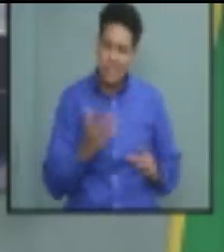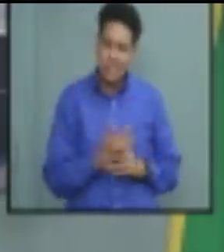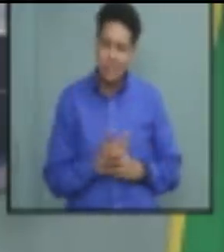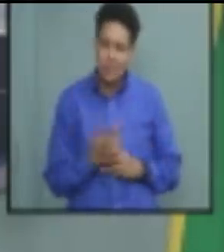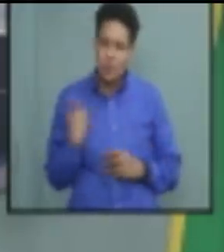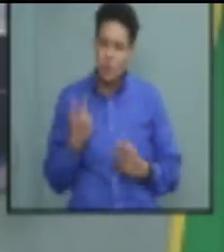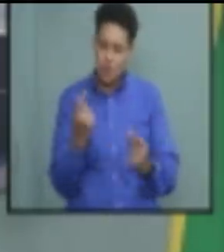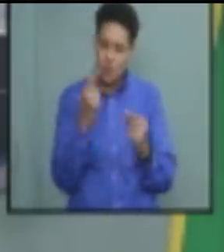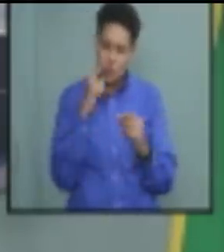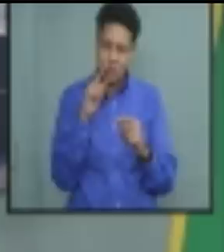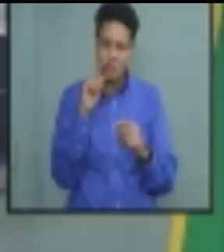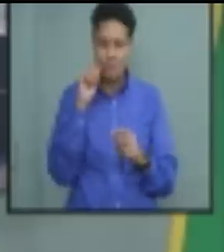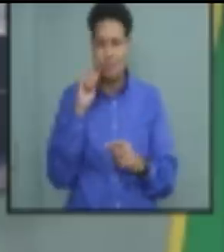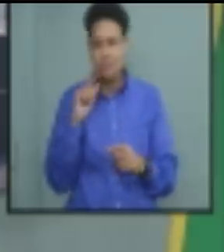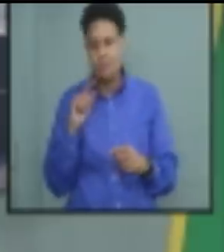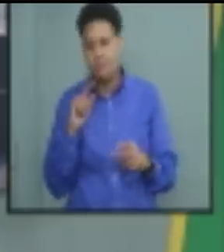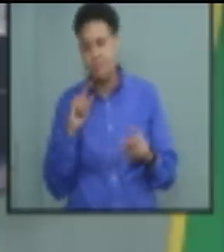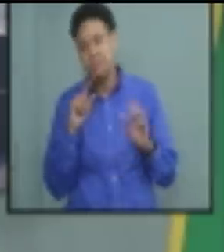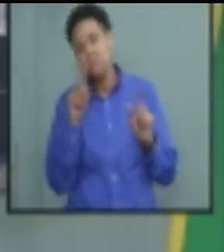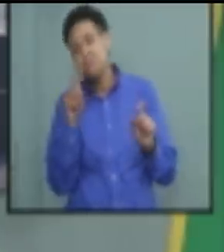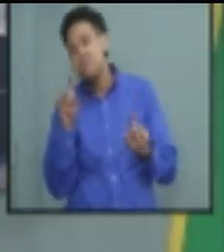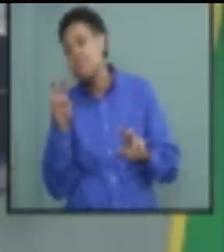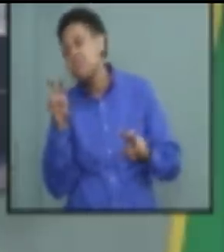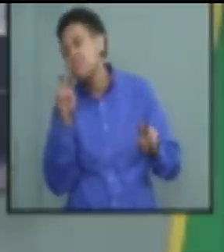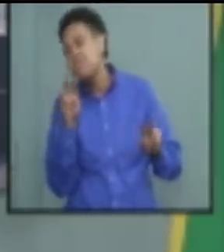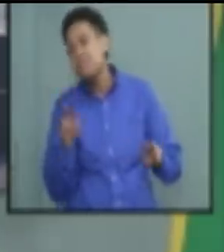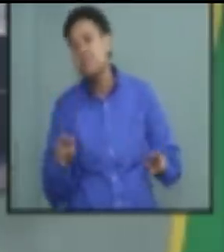sampling island-y Prime Minister and based on the sampling